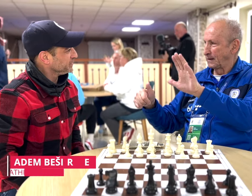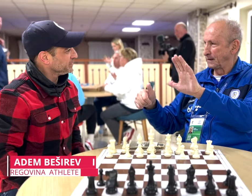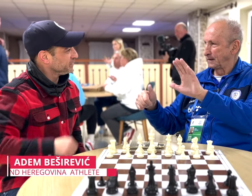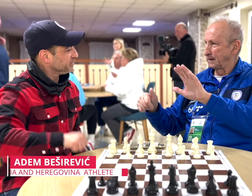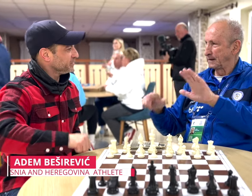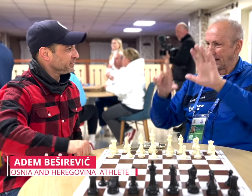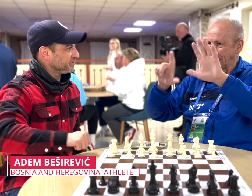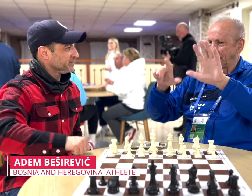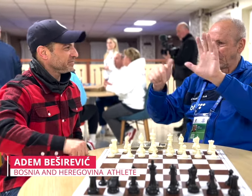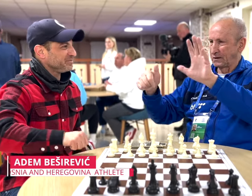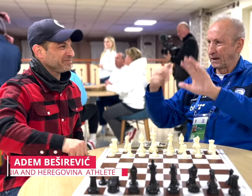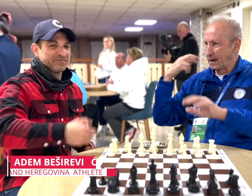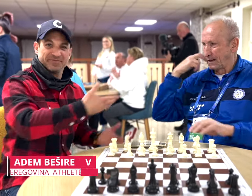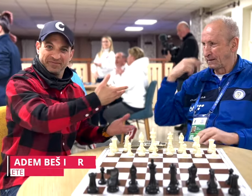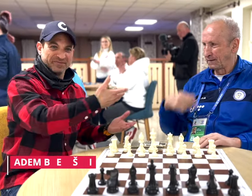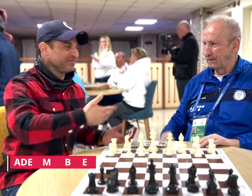[Adem]: I'm seventy-six years old.